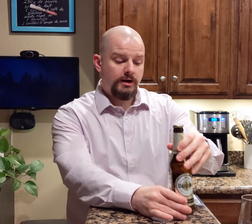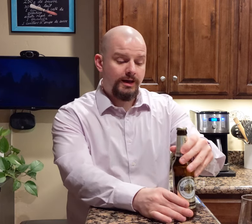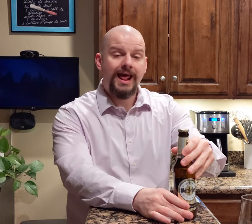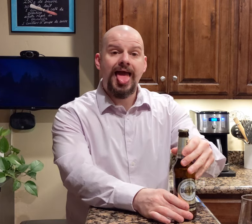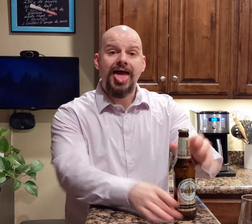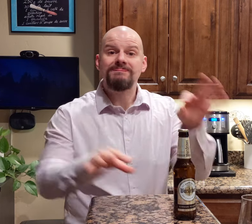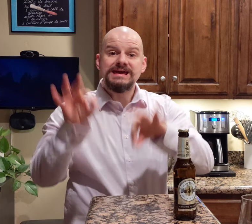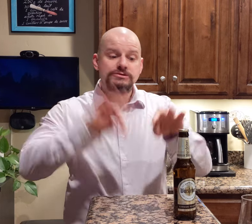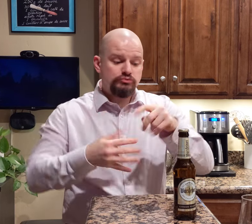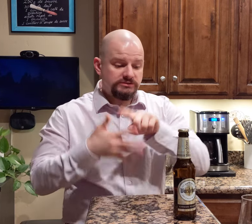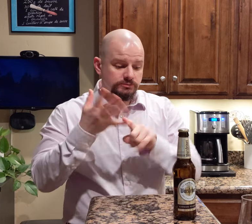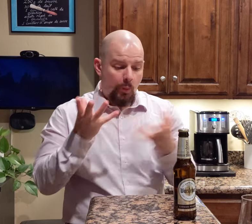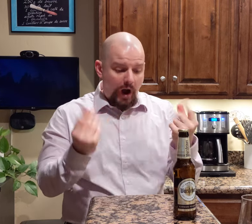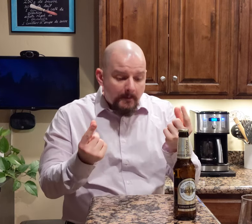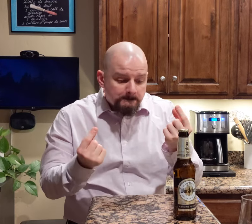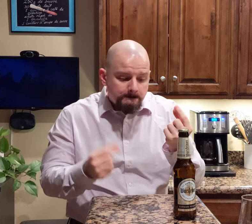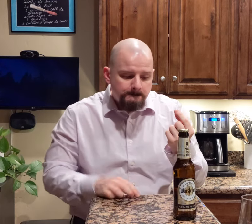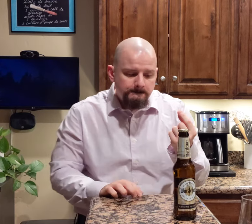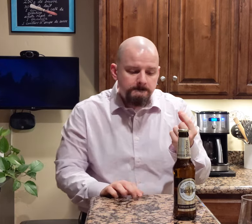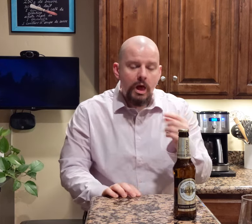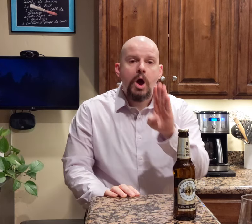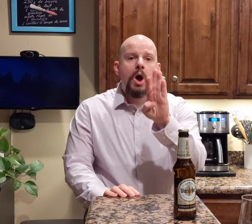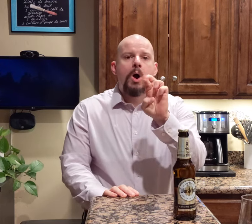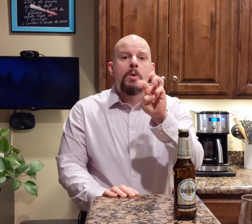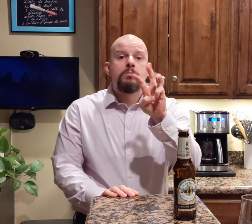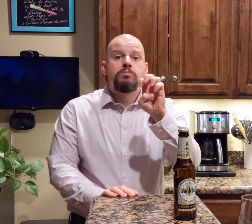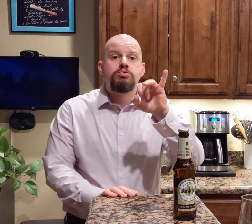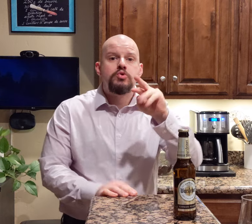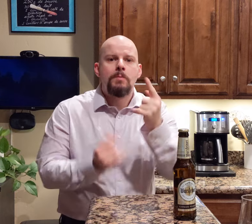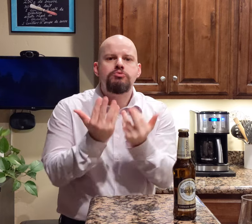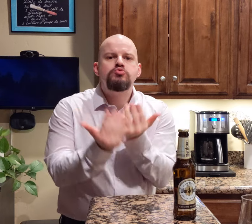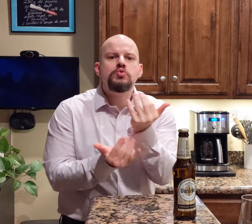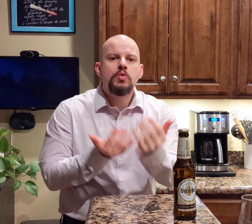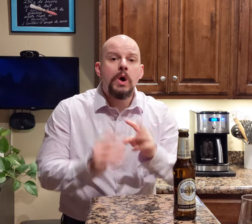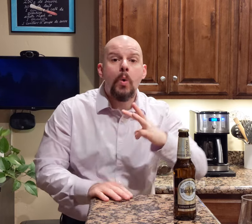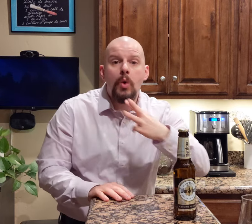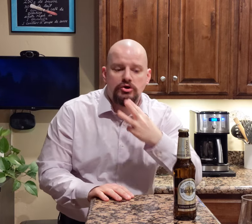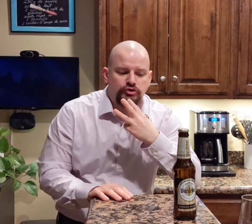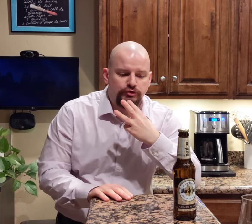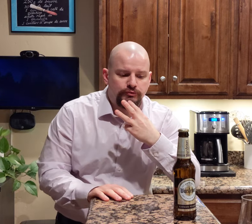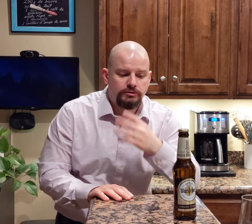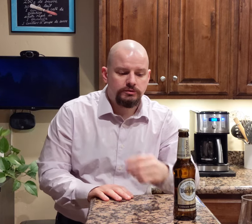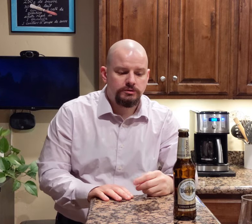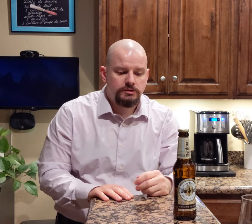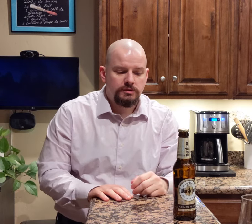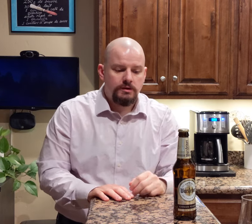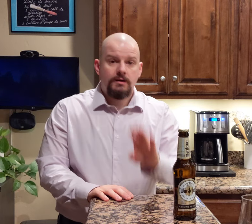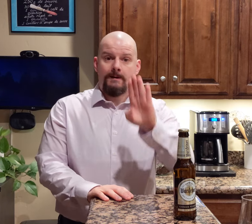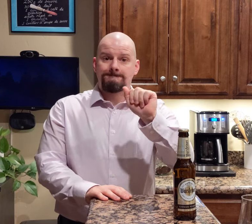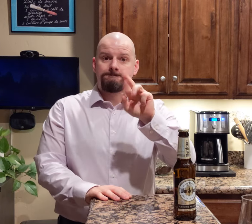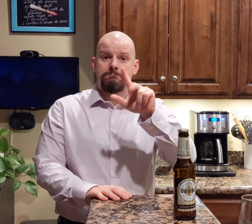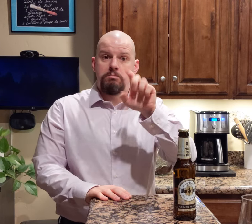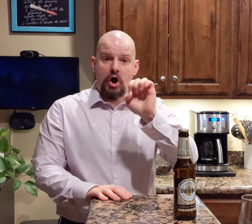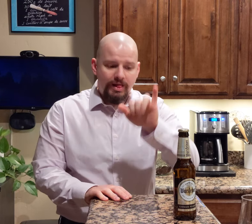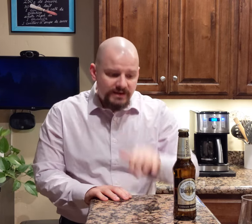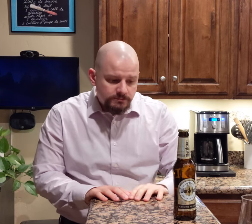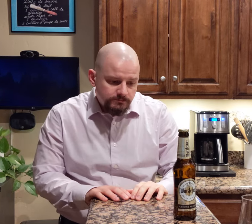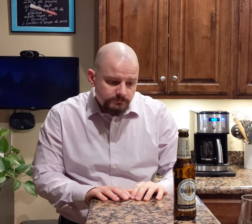The ingredients are... brewing water, barley,